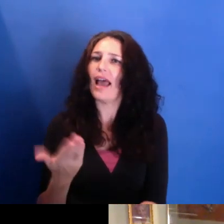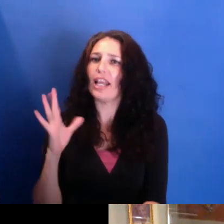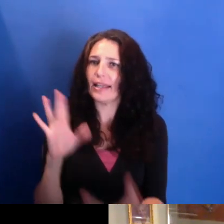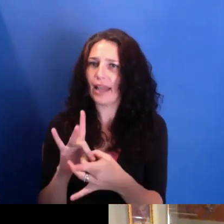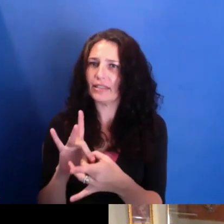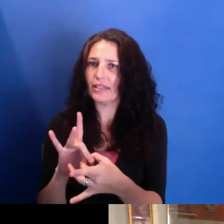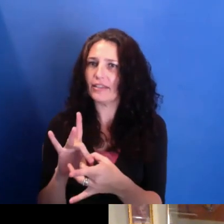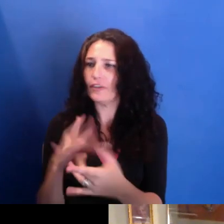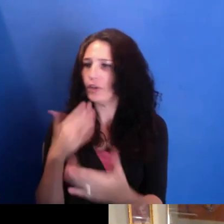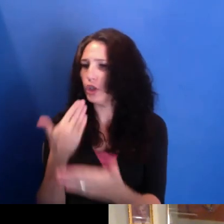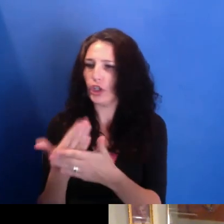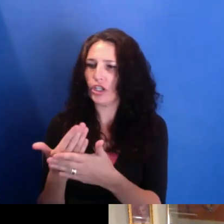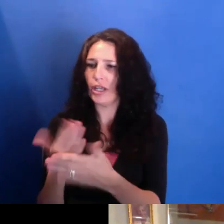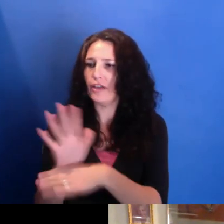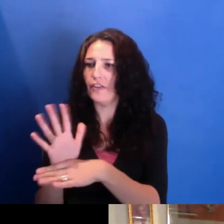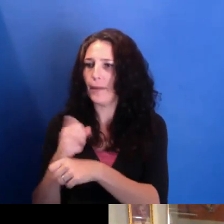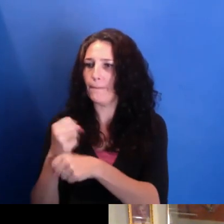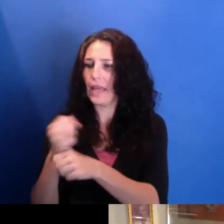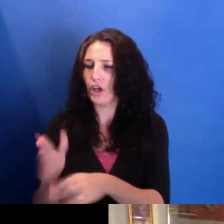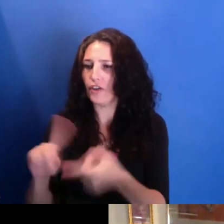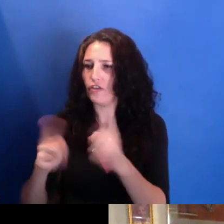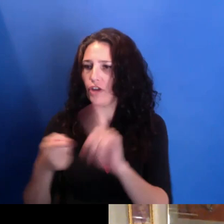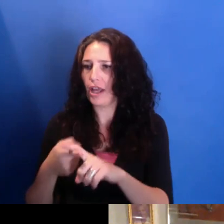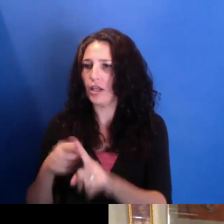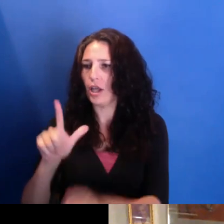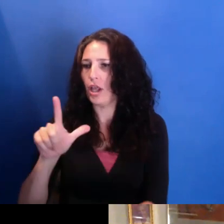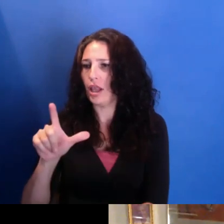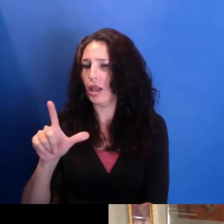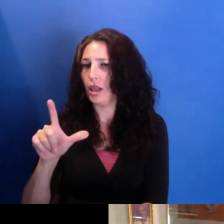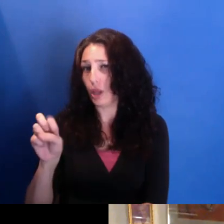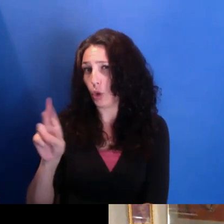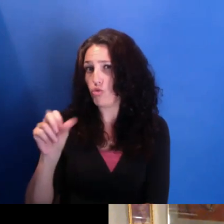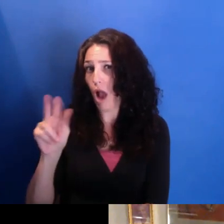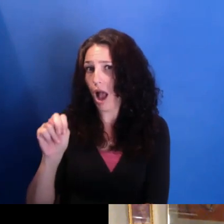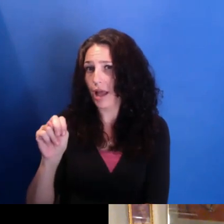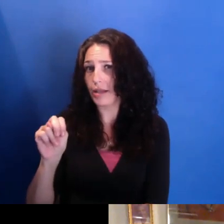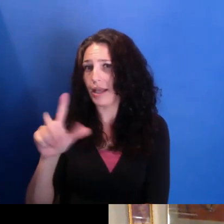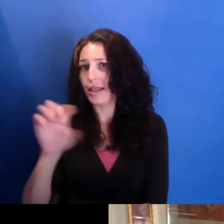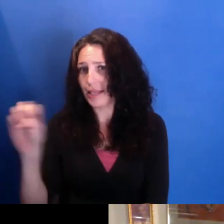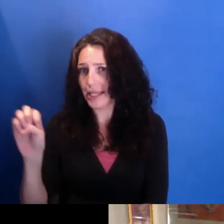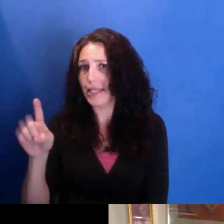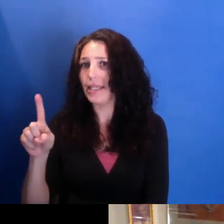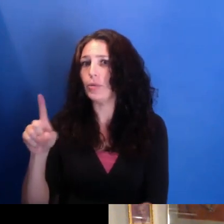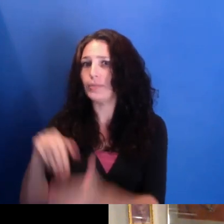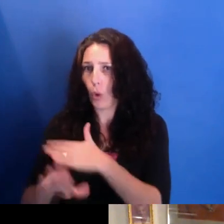filmmaker friend of mine, LeRon Lee, who was born and raised and had stayed since he came-- he went to Howard University, came--